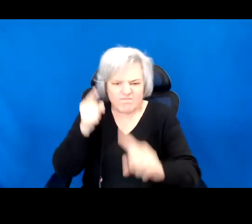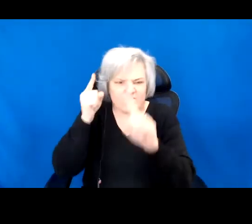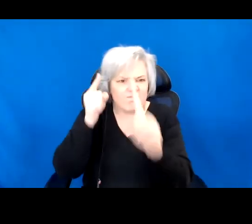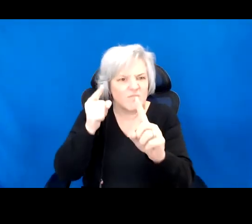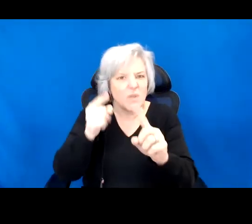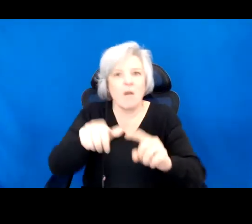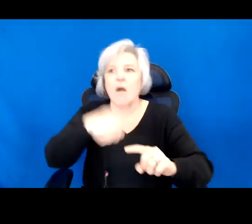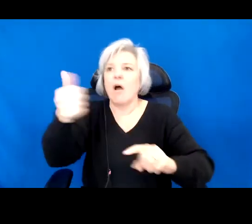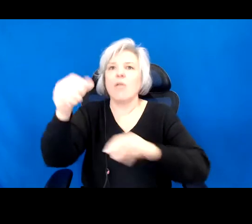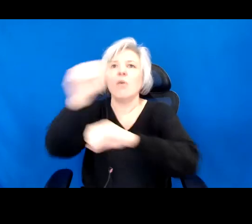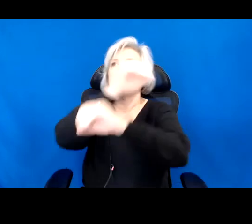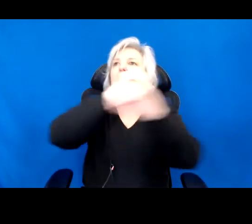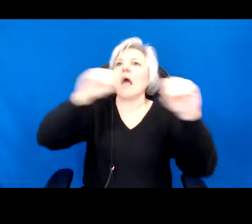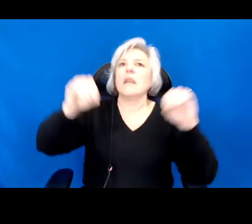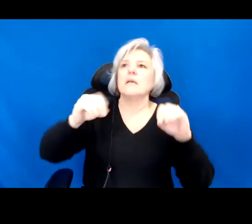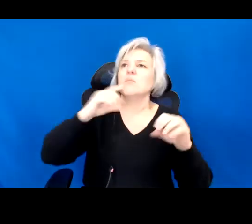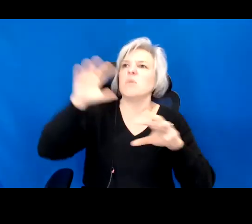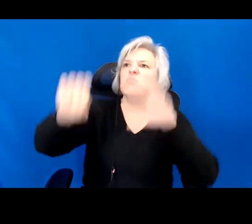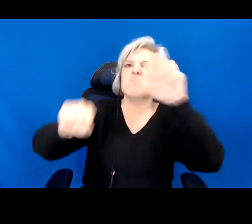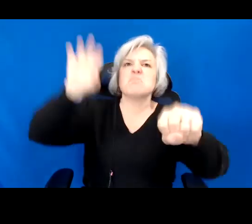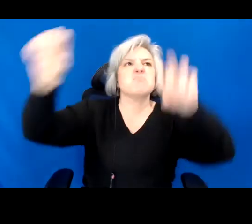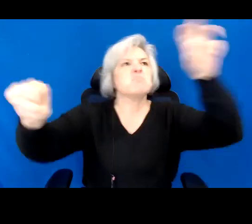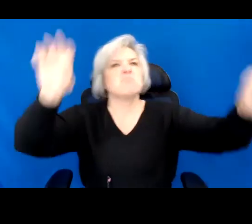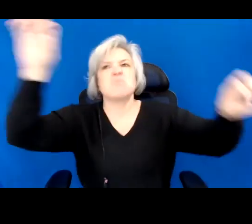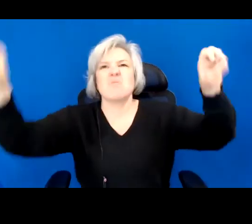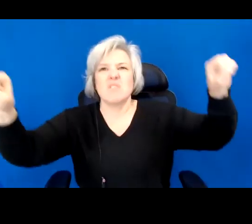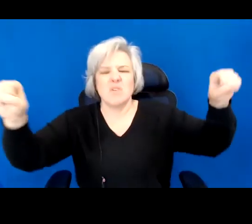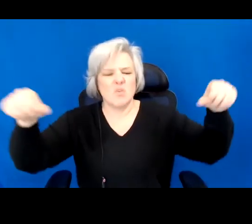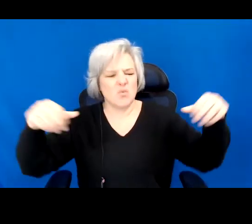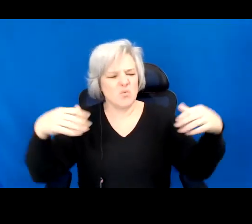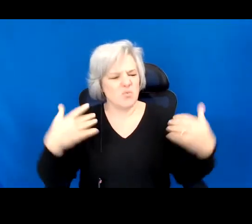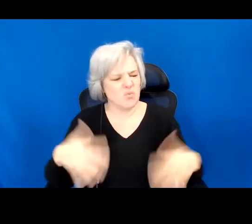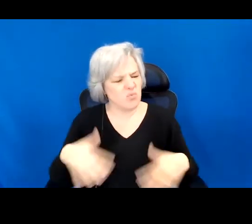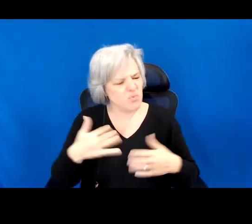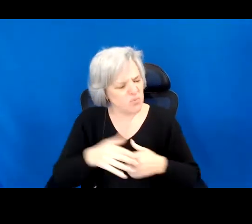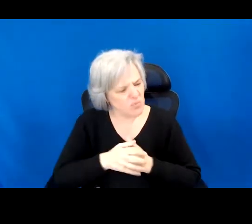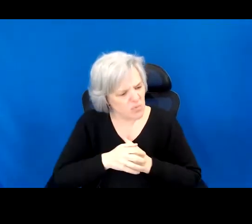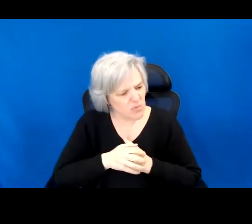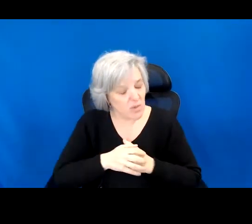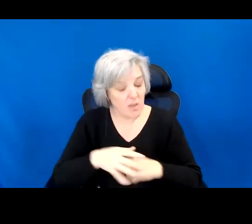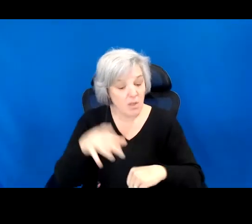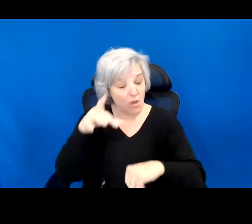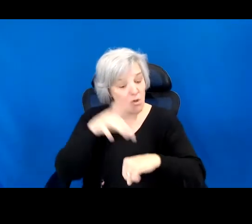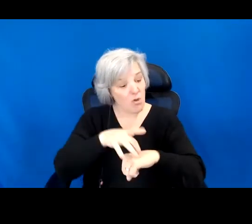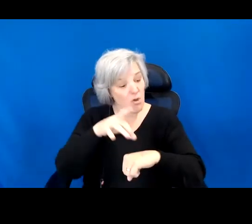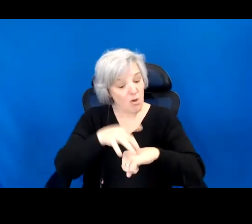worlds to plunder. When the Earth is rendered uninhabitable,